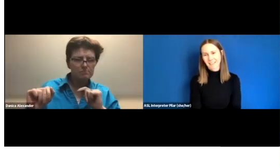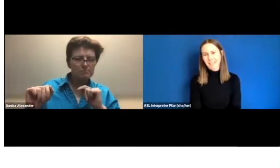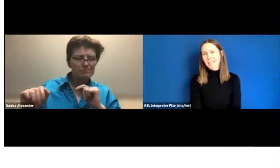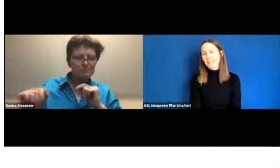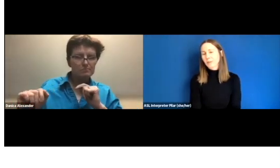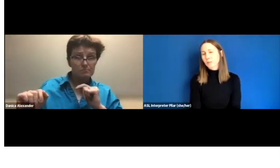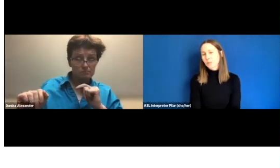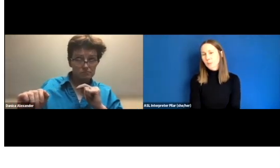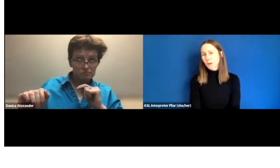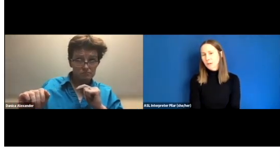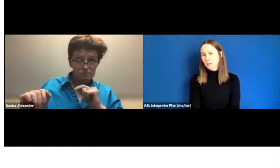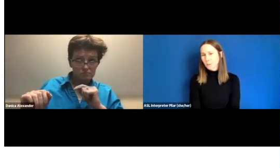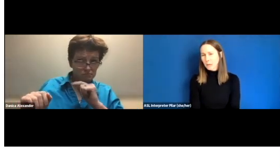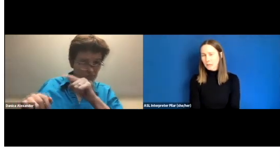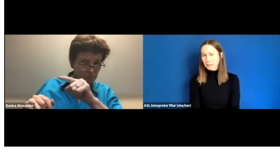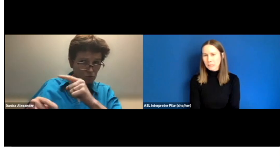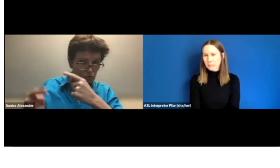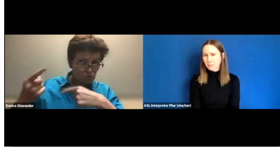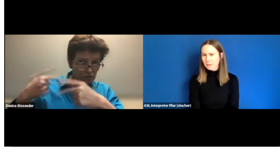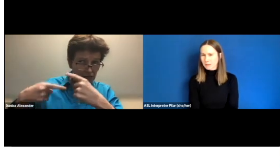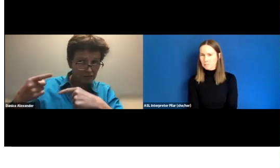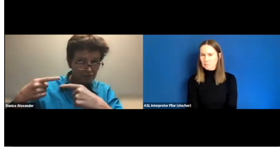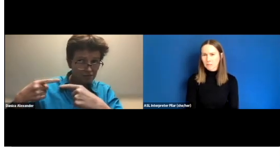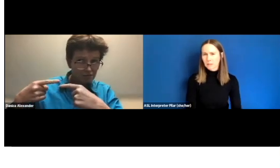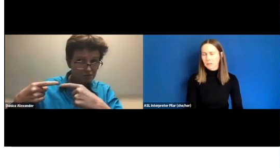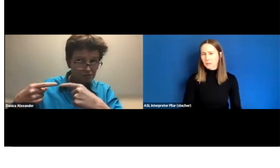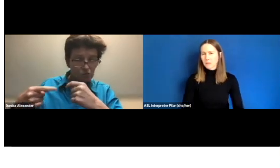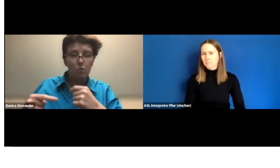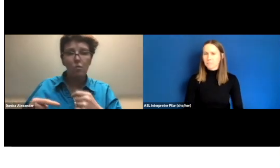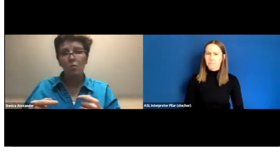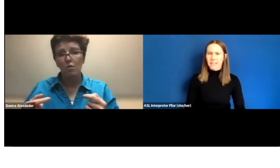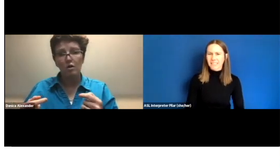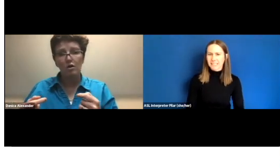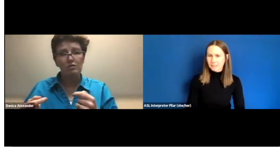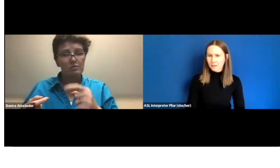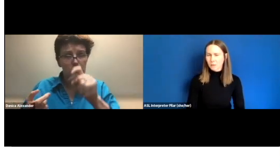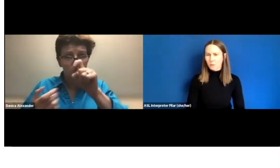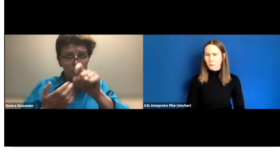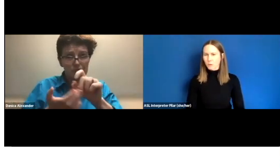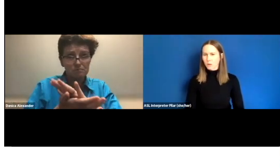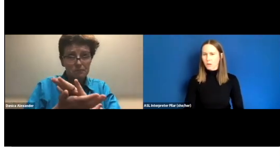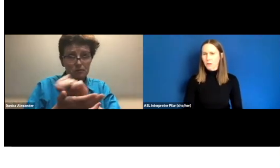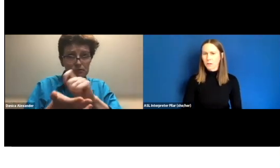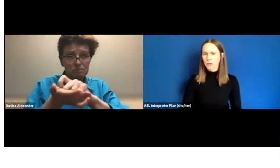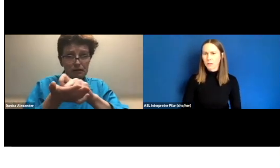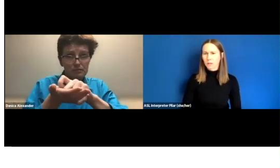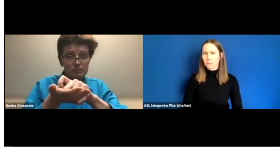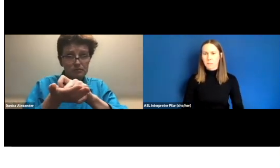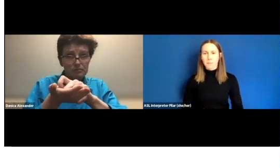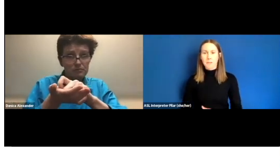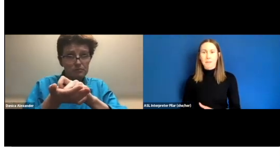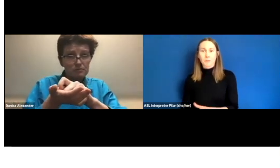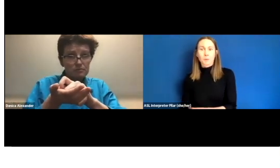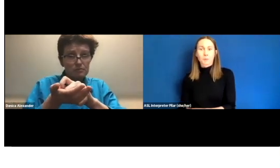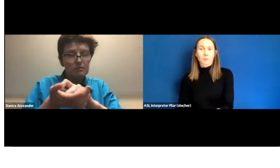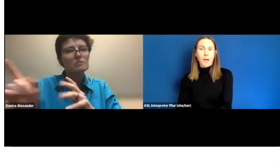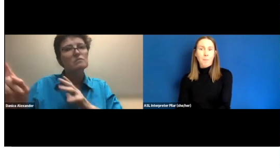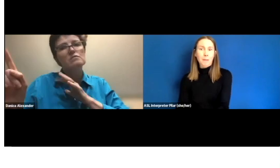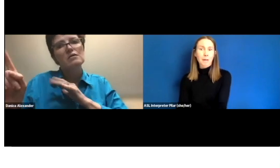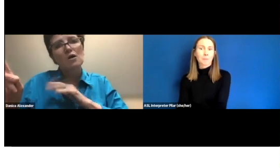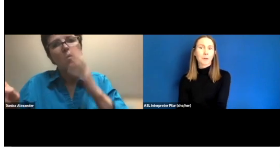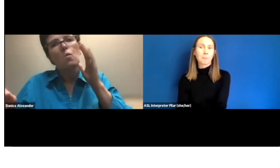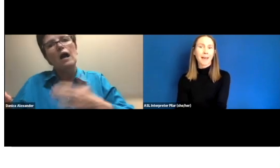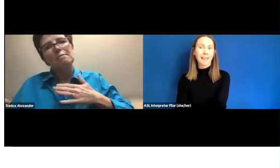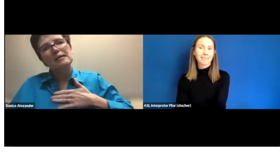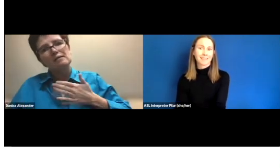If you respond in a way that seems hesitant or maybe if you grab paper and pen, say,